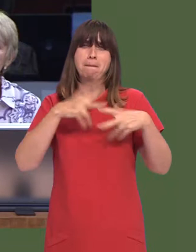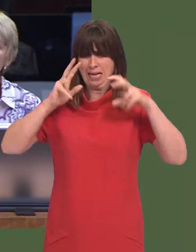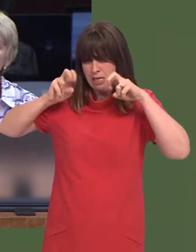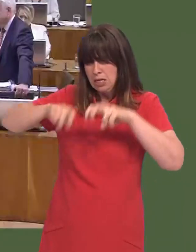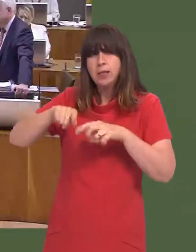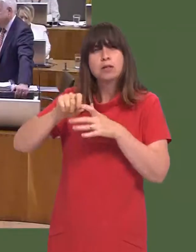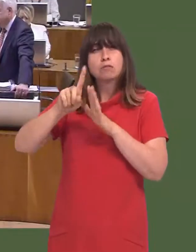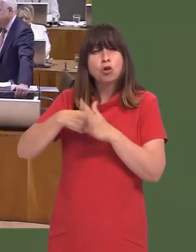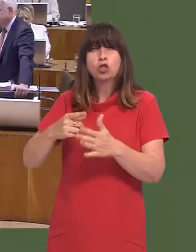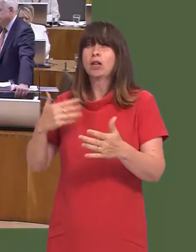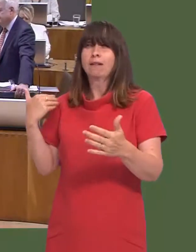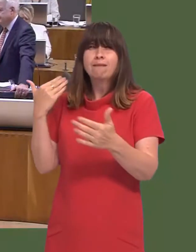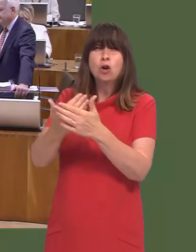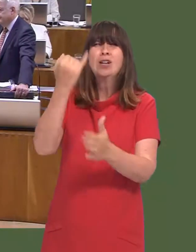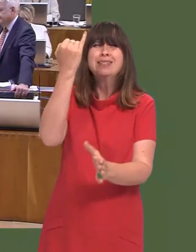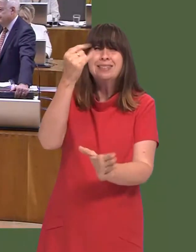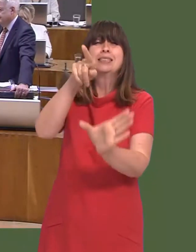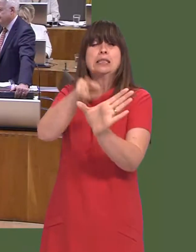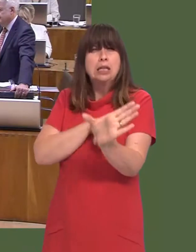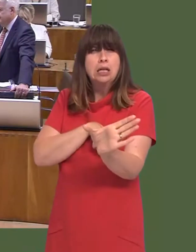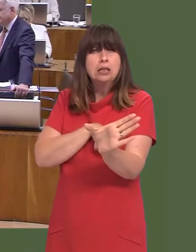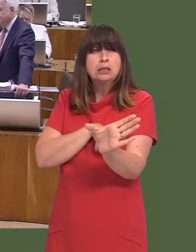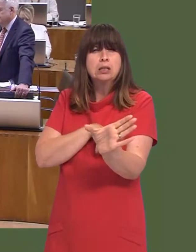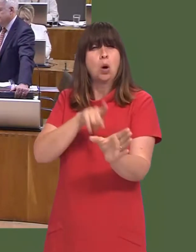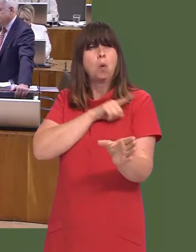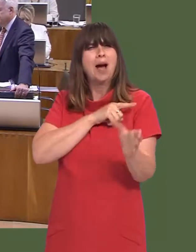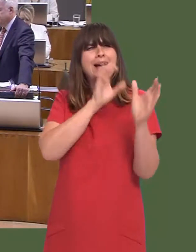Your Governmentís been looking at this project for six whole years.